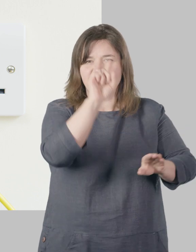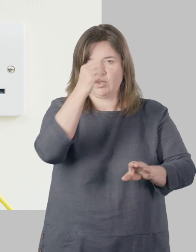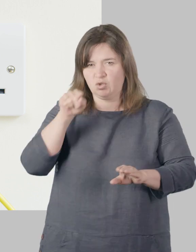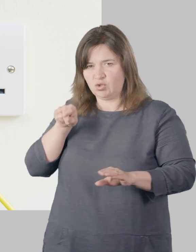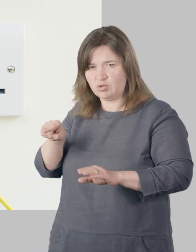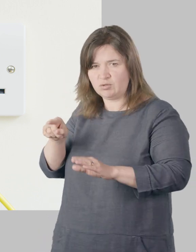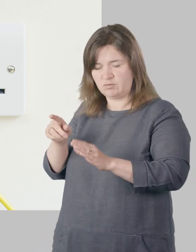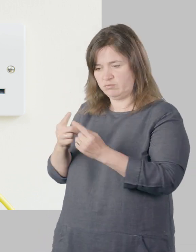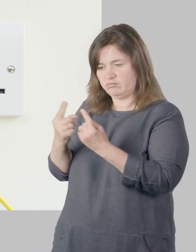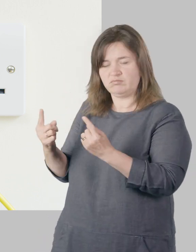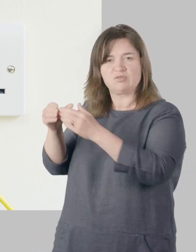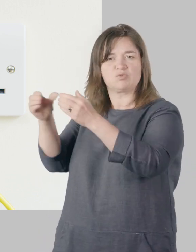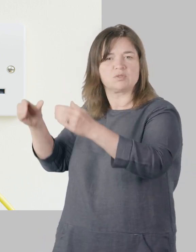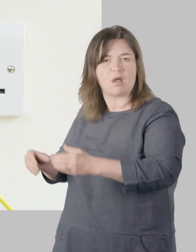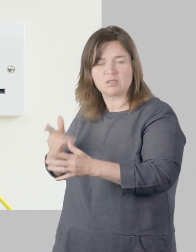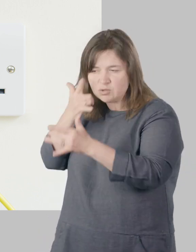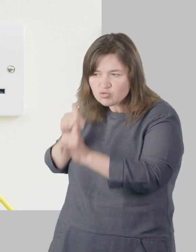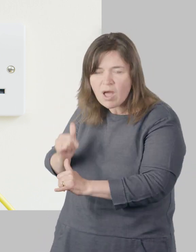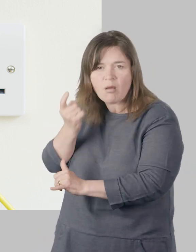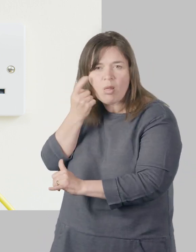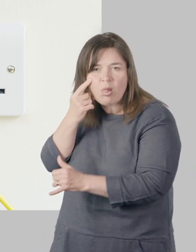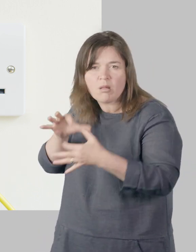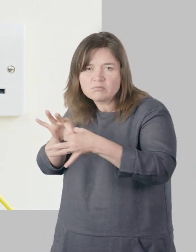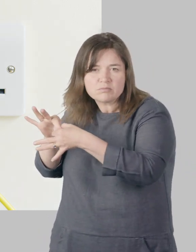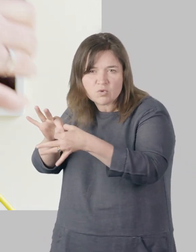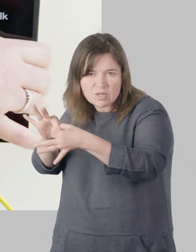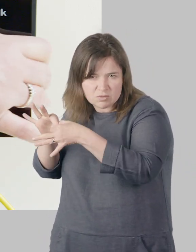First plug the Wi-Fi Extender straight into another main socket in the same room as the Network connector.